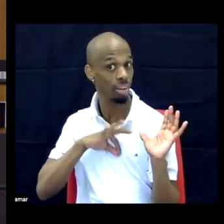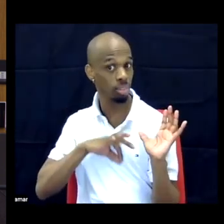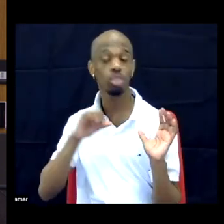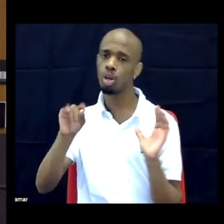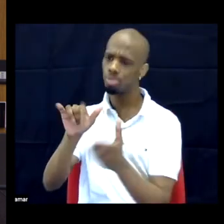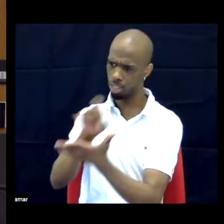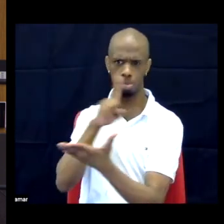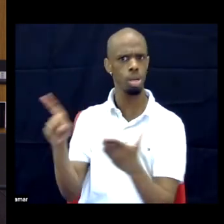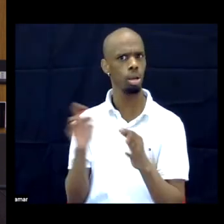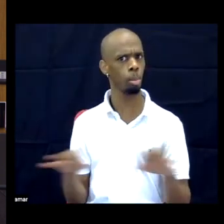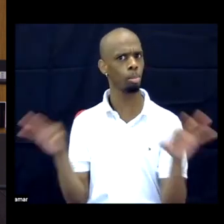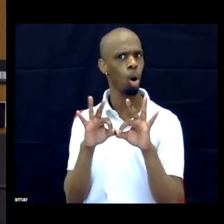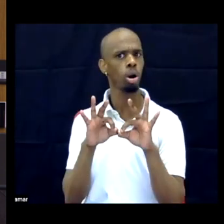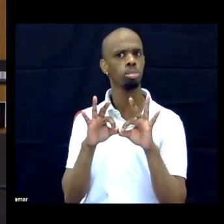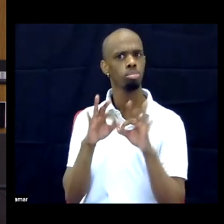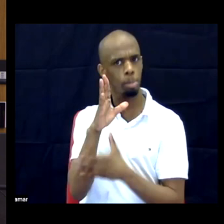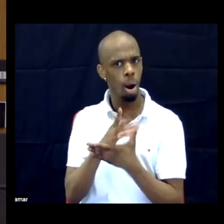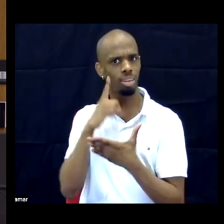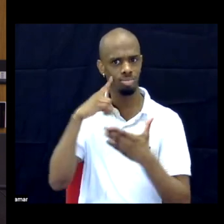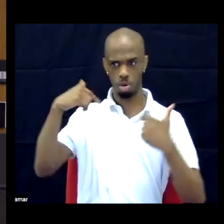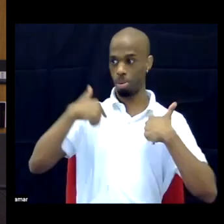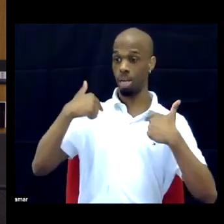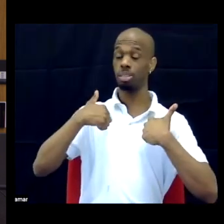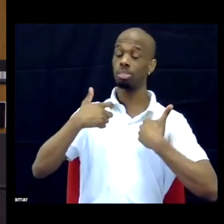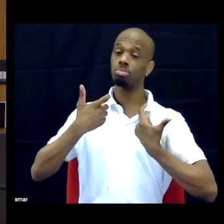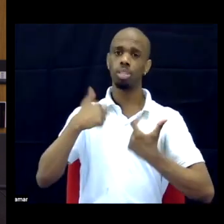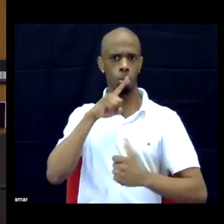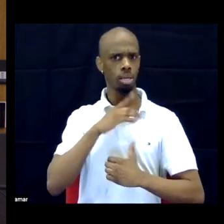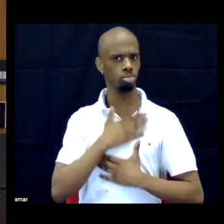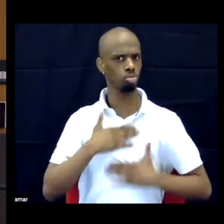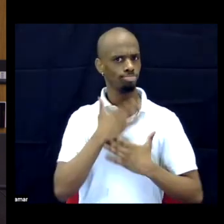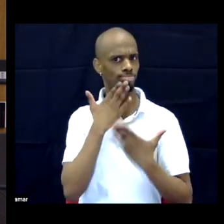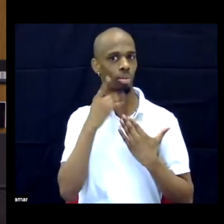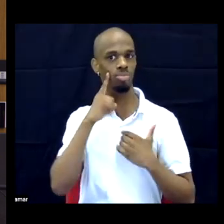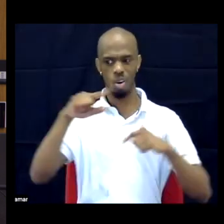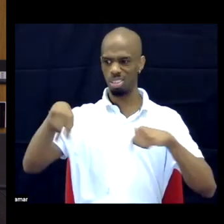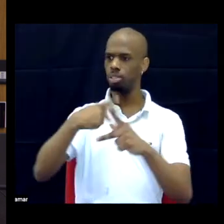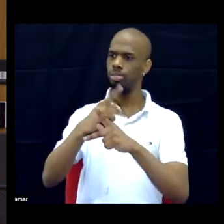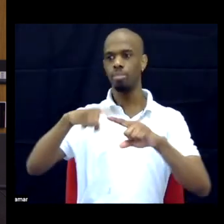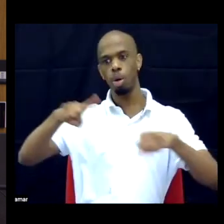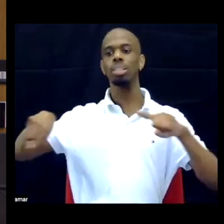I'm grateful for, you know, these platforms and folks inviting me to talk about it. And so for me, they all kind of feed into one another.